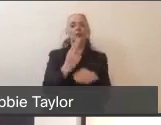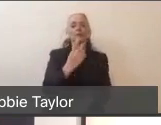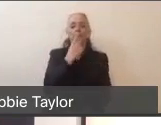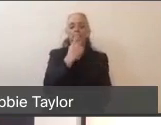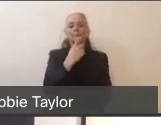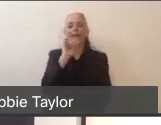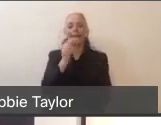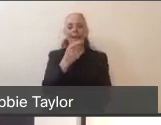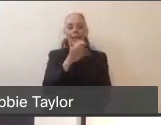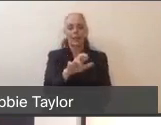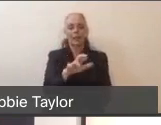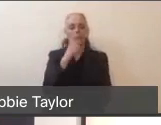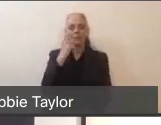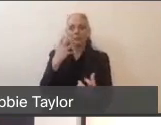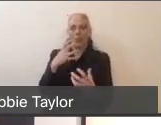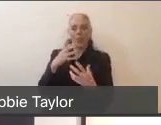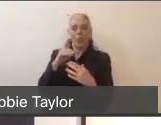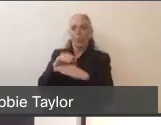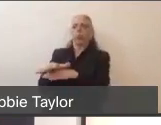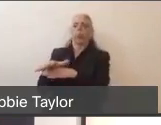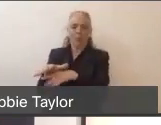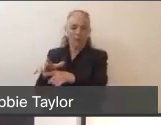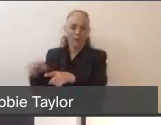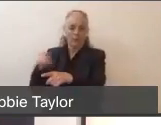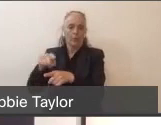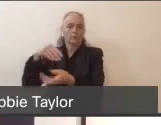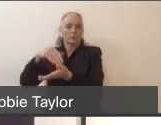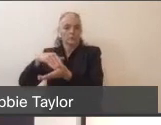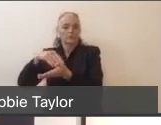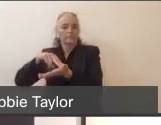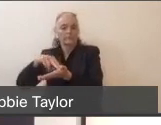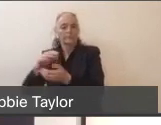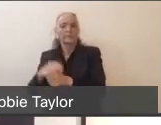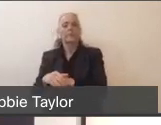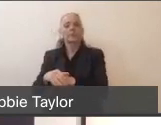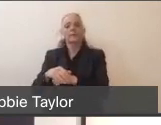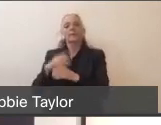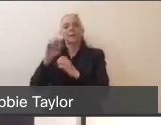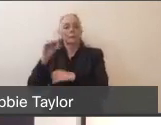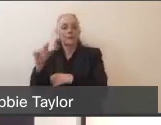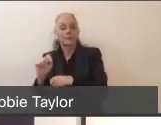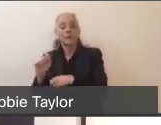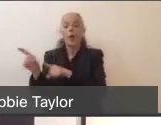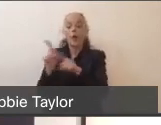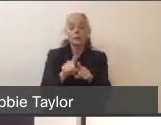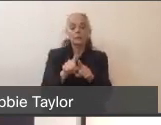Our emergency departments worked out workflows so they would meet ambulances outside, and transition, a different workflow than normal for them.